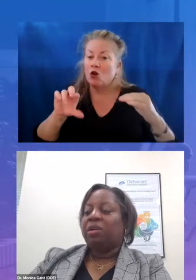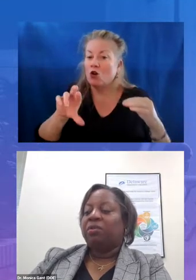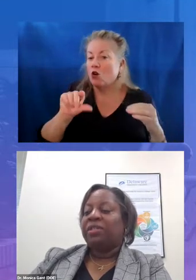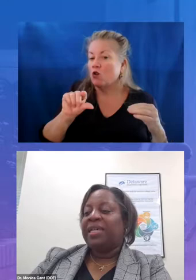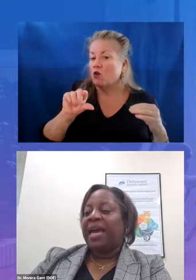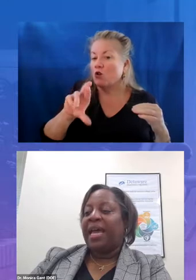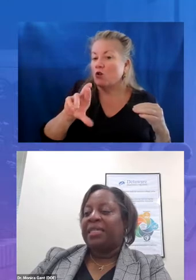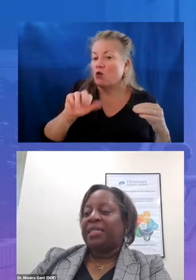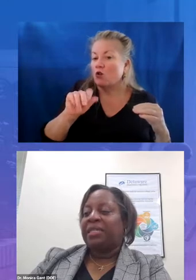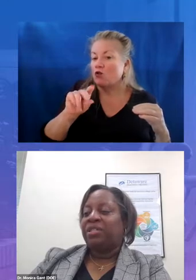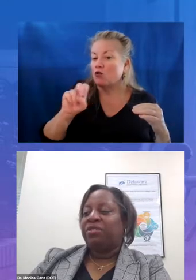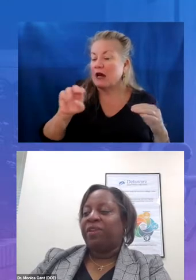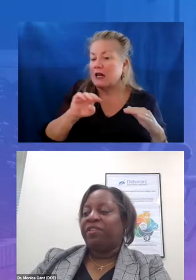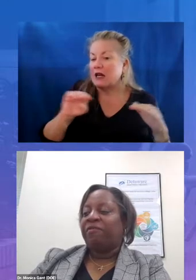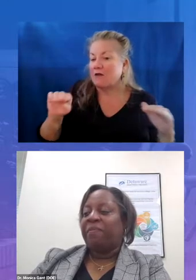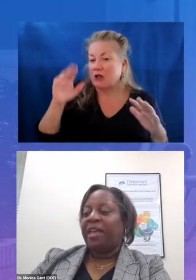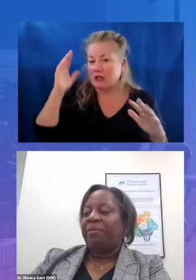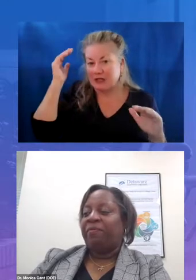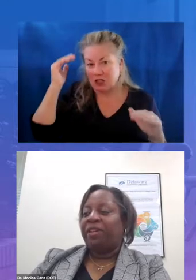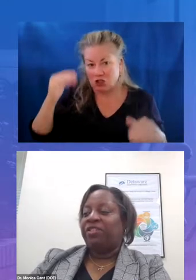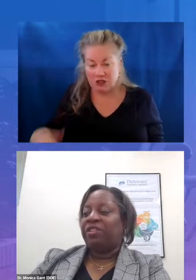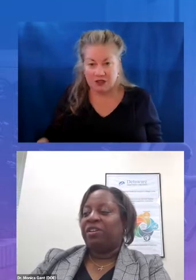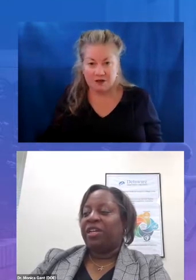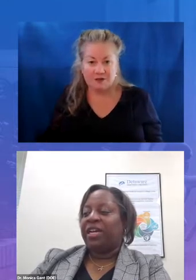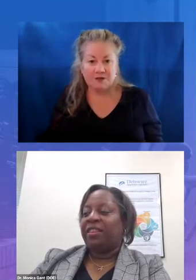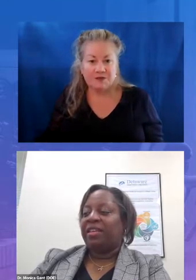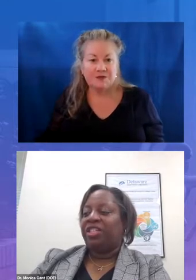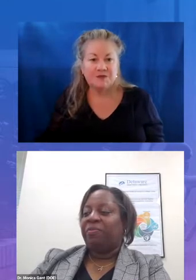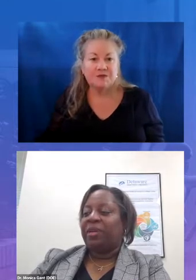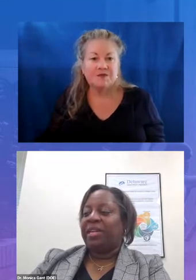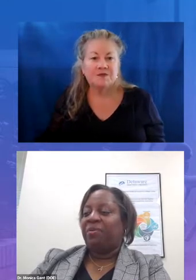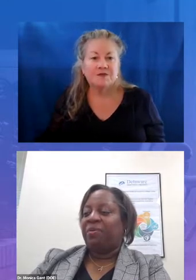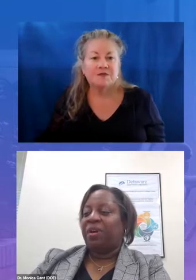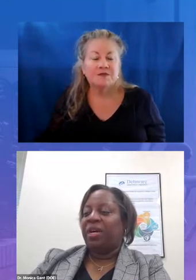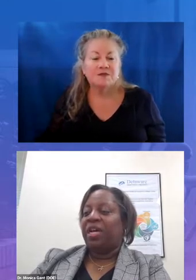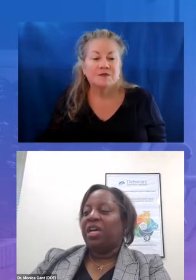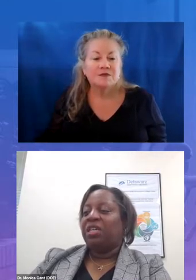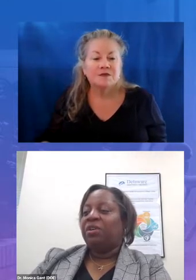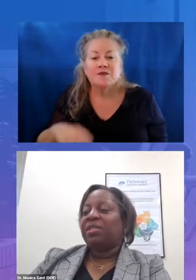christina allison director of math professional learning at the achievement network notes that